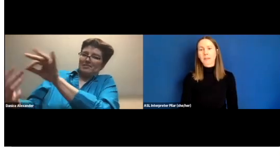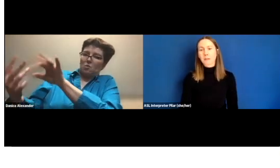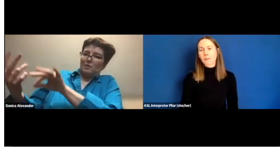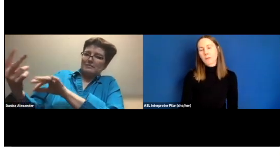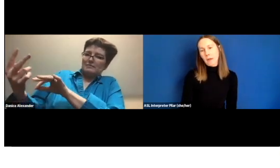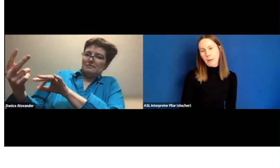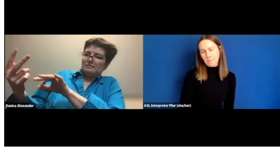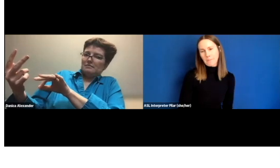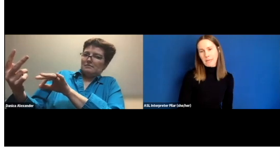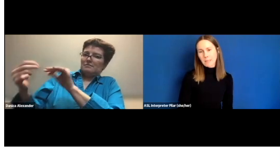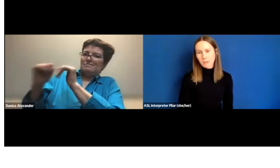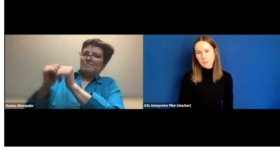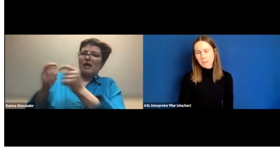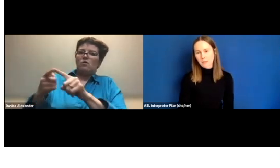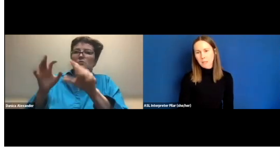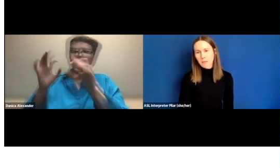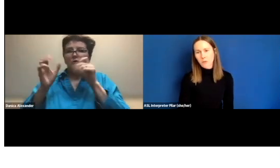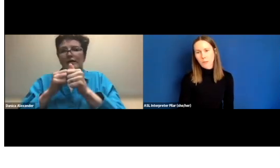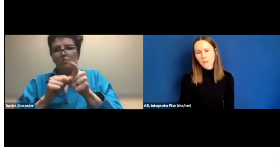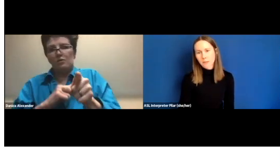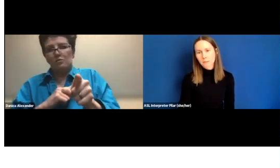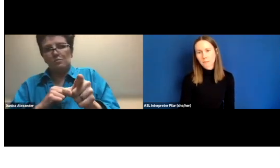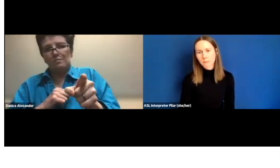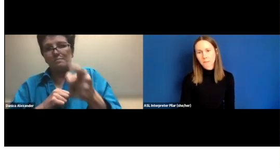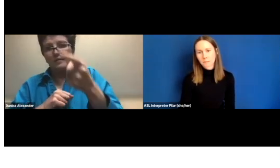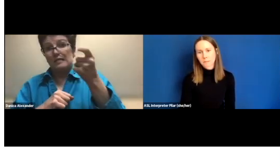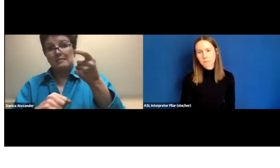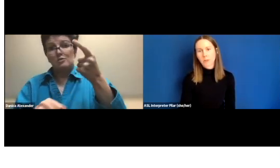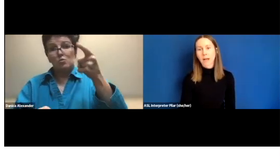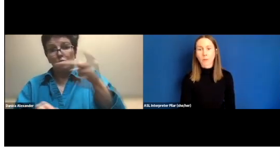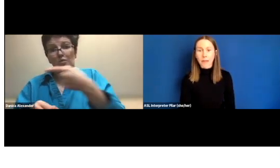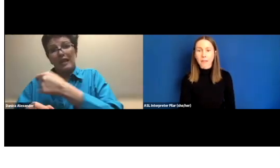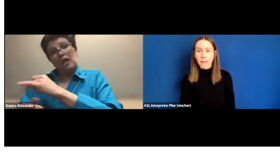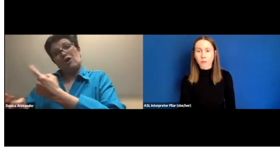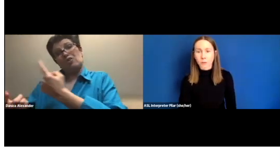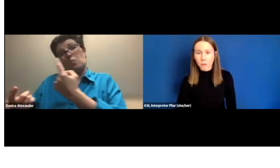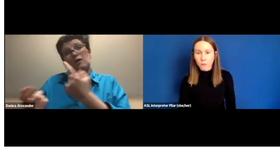Give them the agency to make the choice on how they engage with you